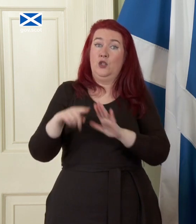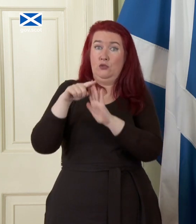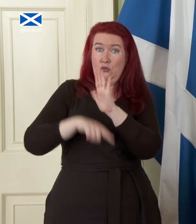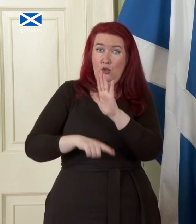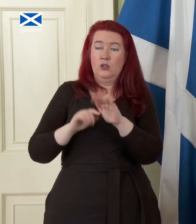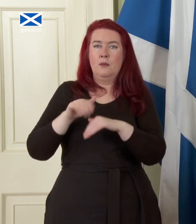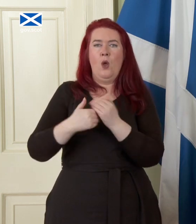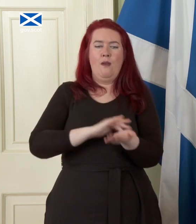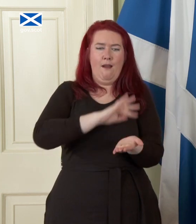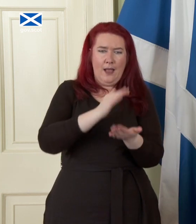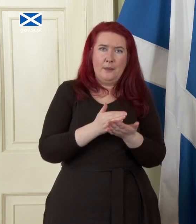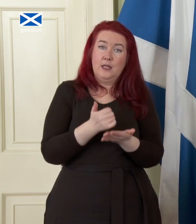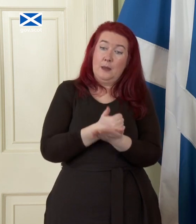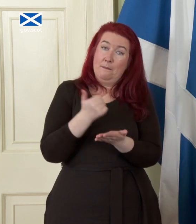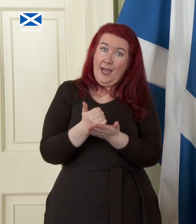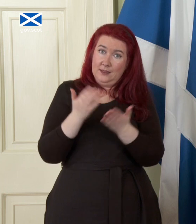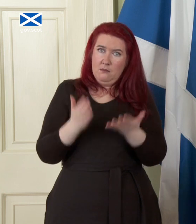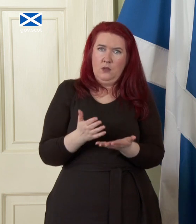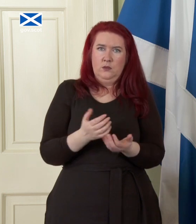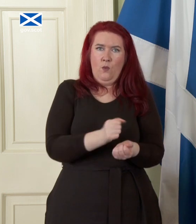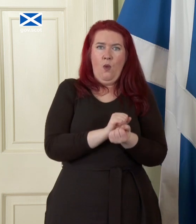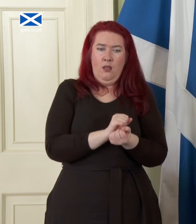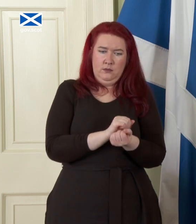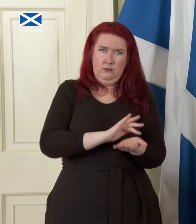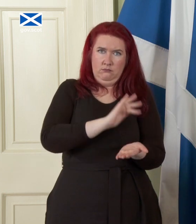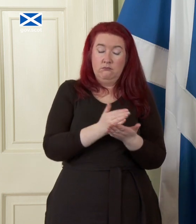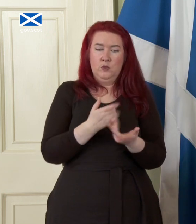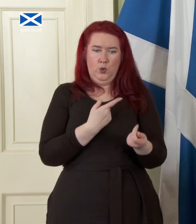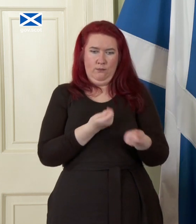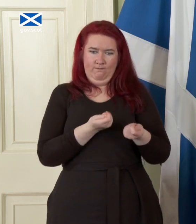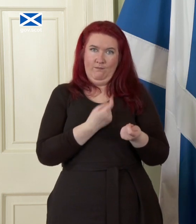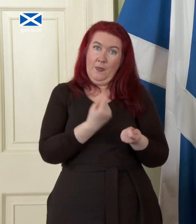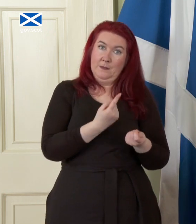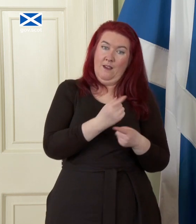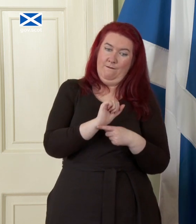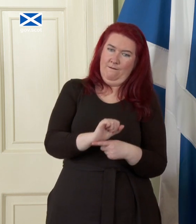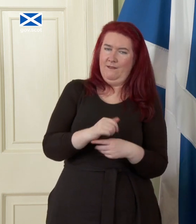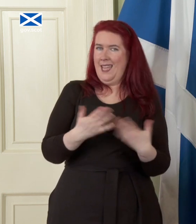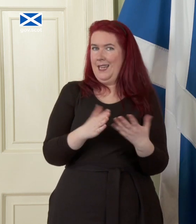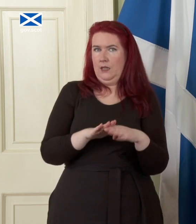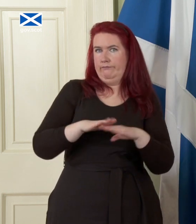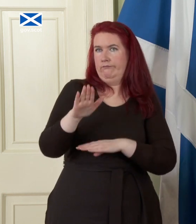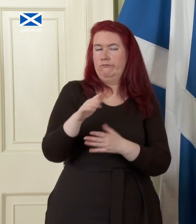capital that Banks need to to hold to mitigate themselves against any financial distress that